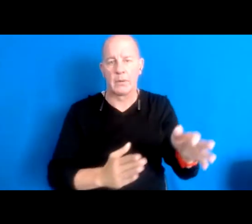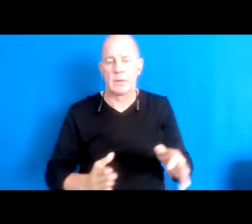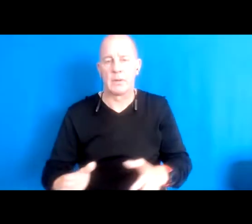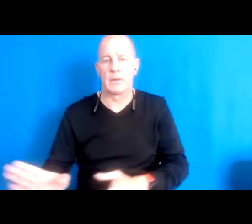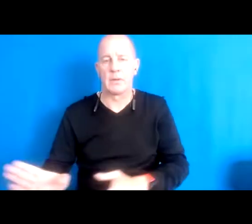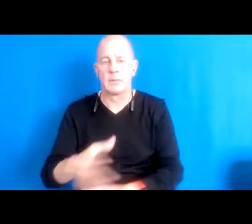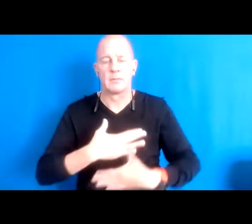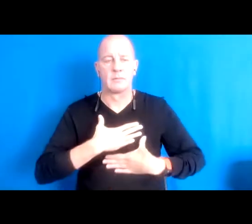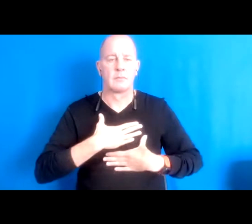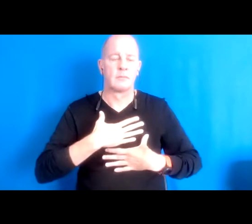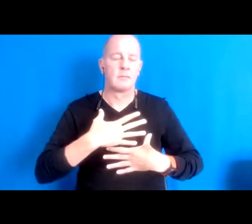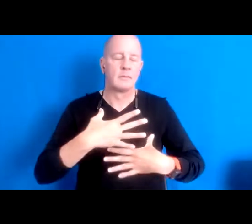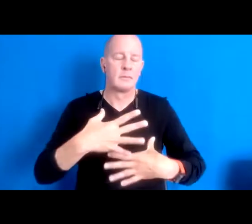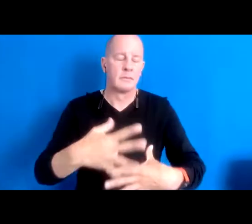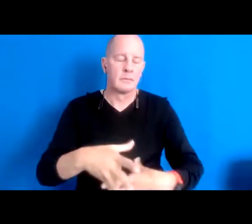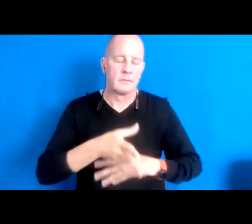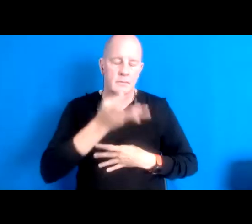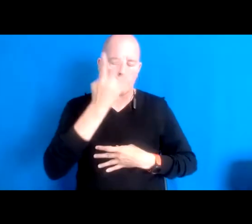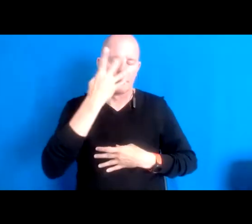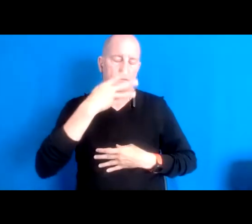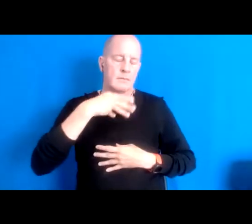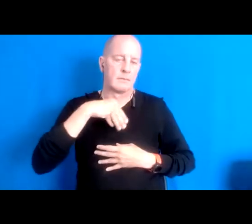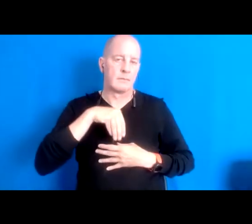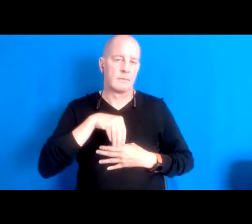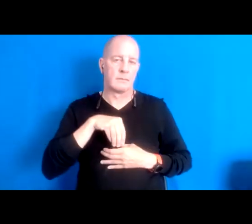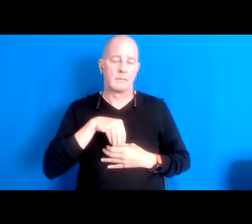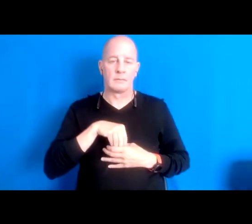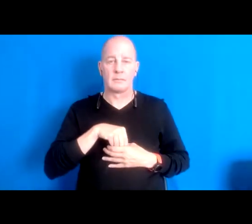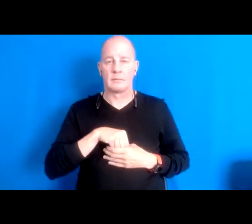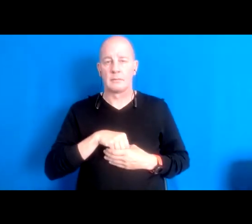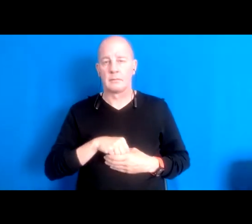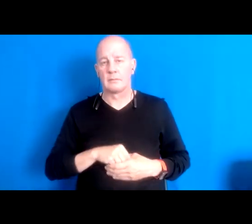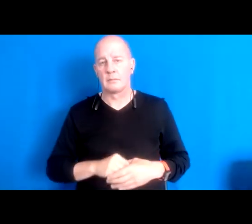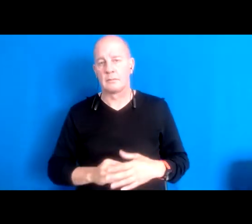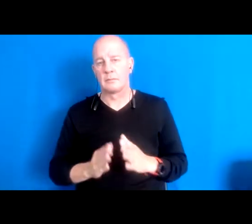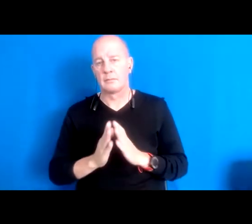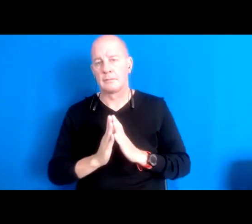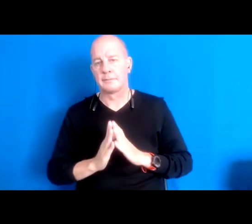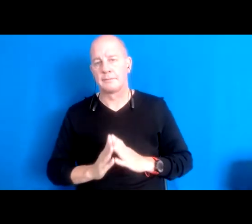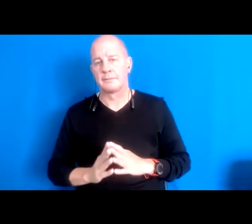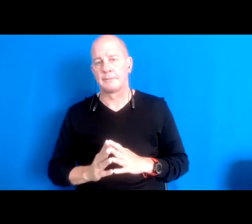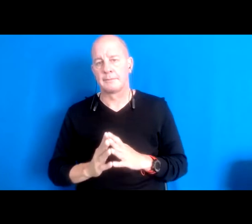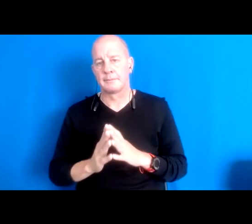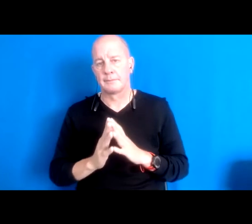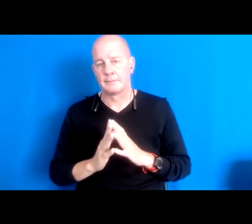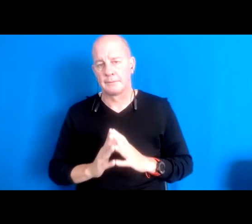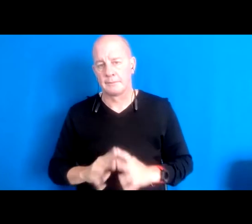in the